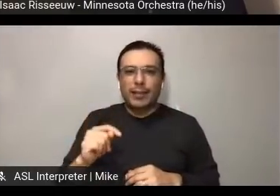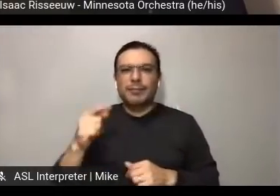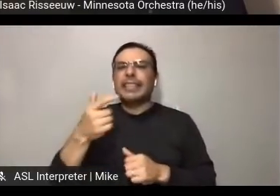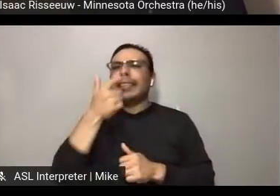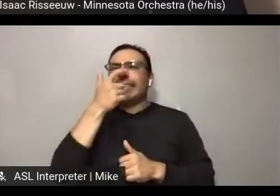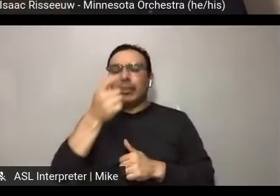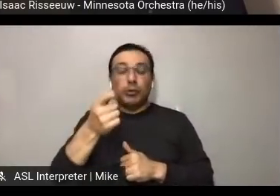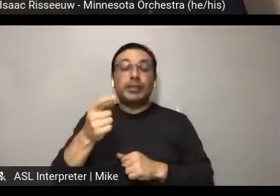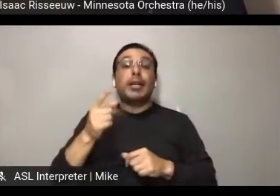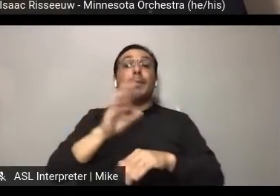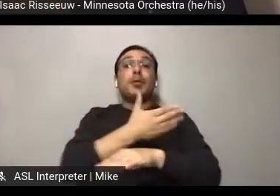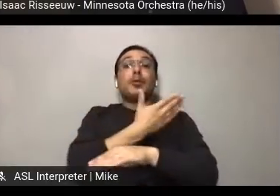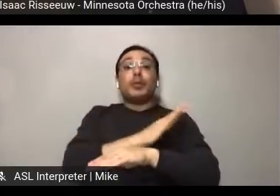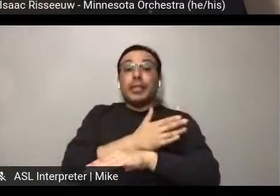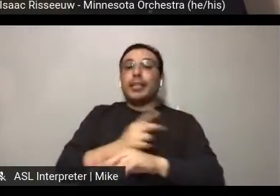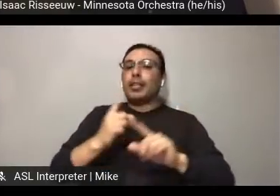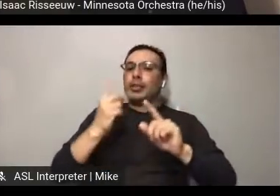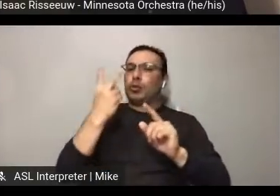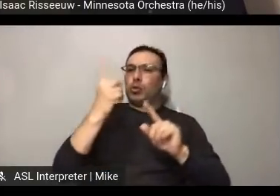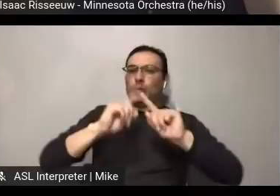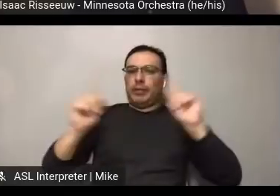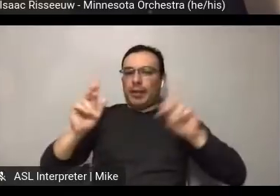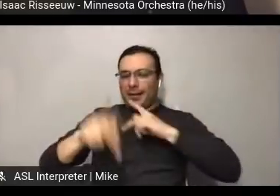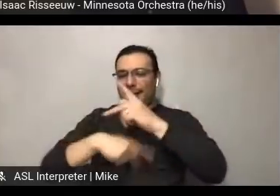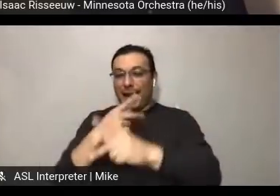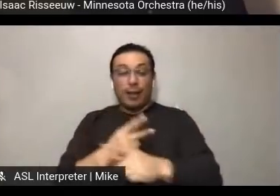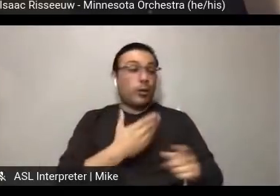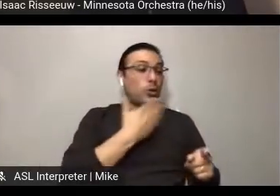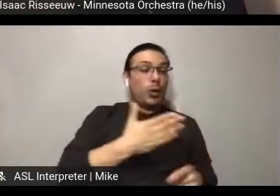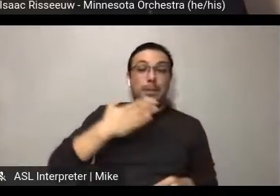is just plain good music. And we're diversifying that good music we're playing.